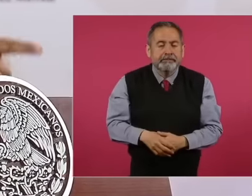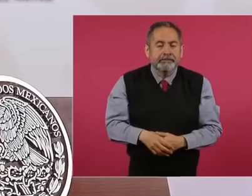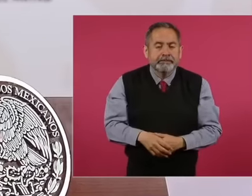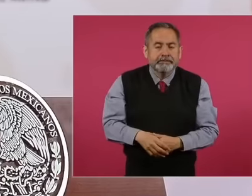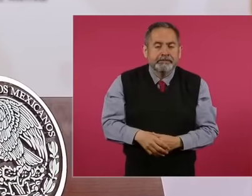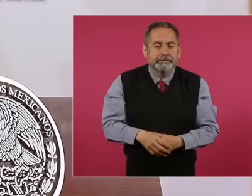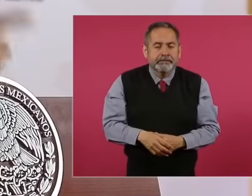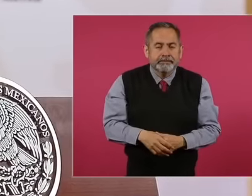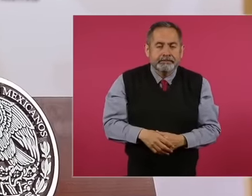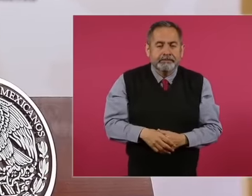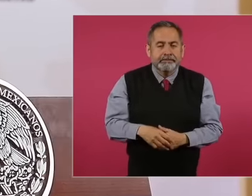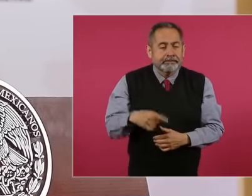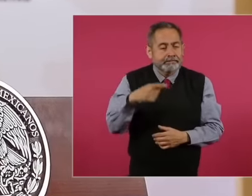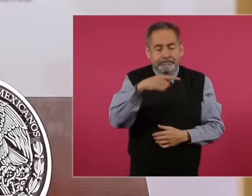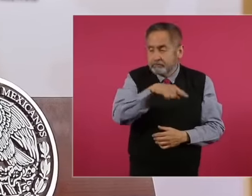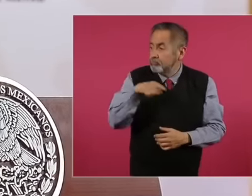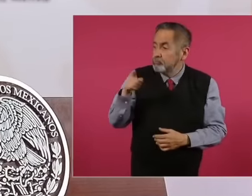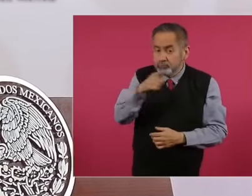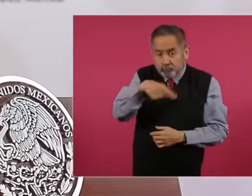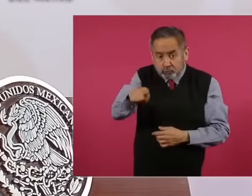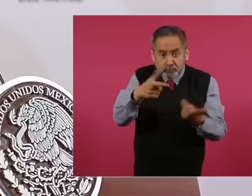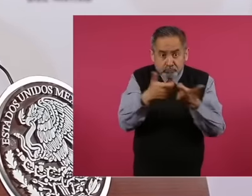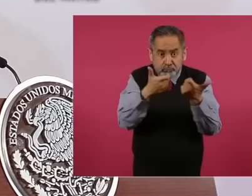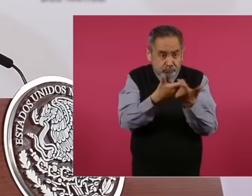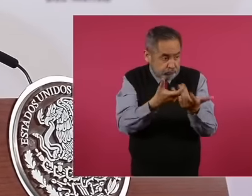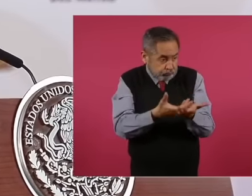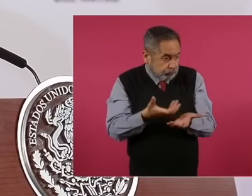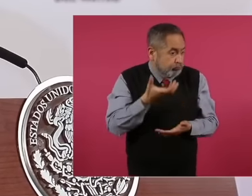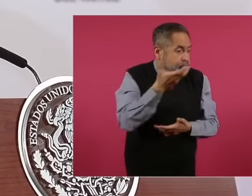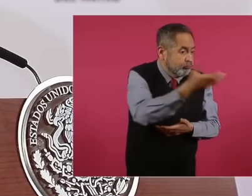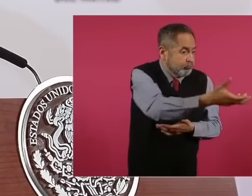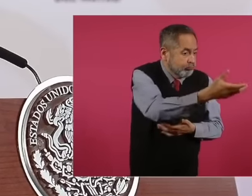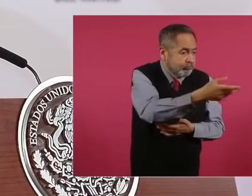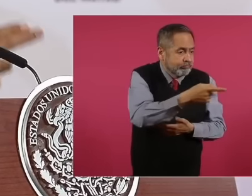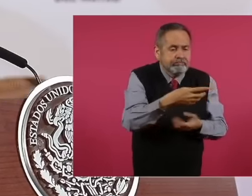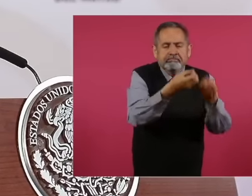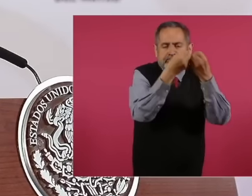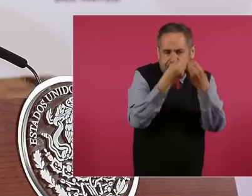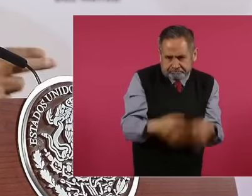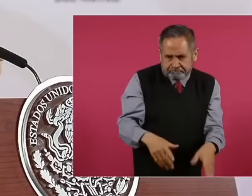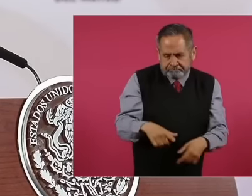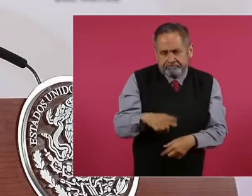they are going to take the money and the people do not want corruption,